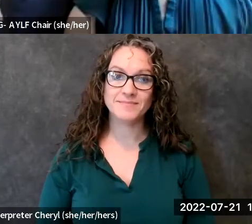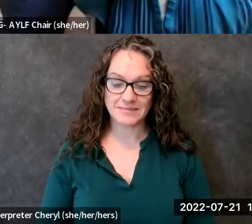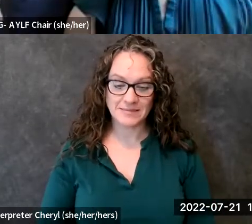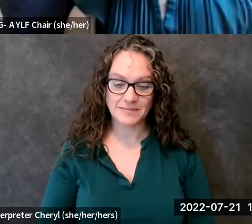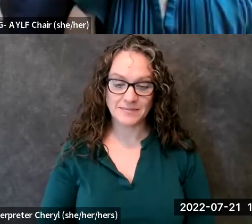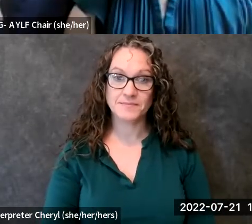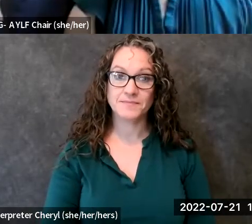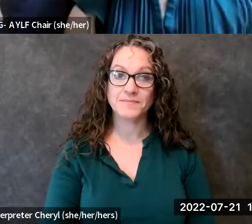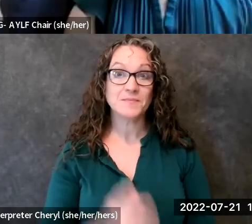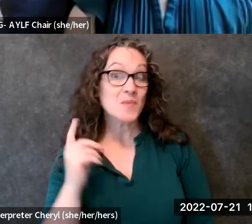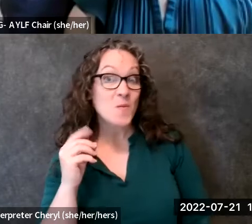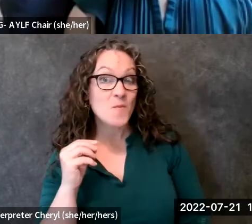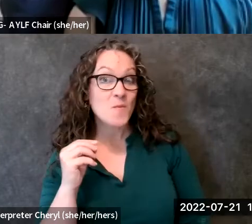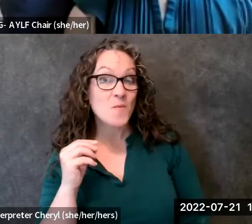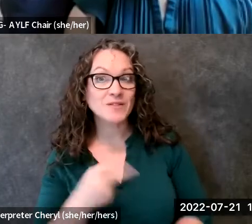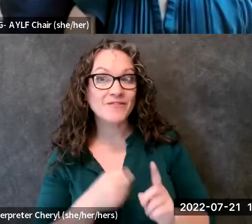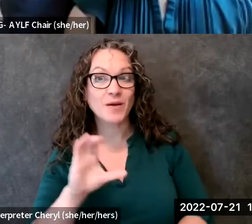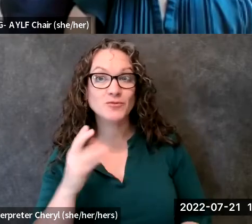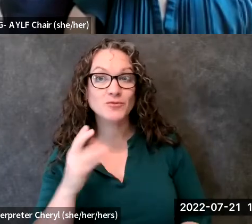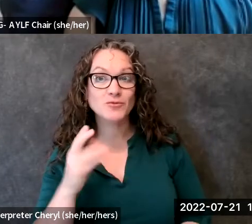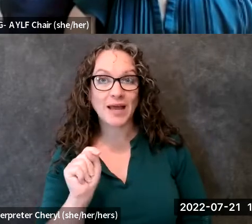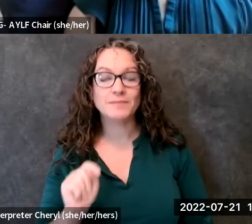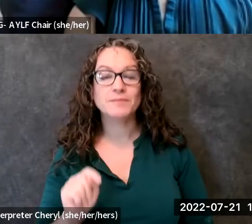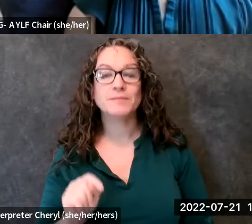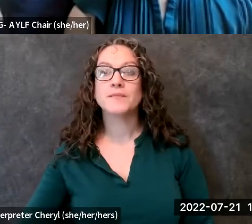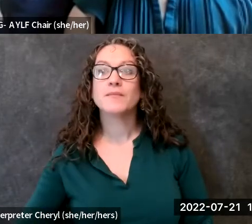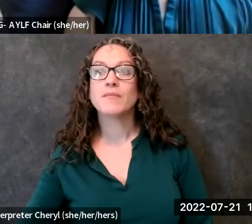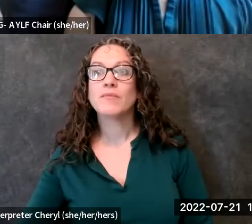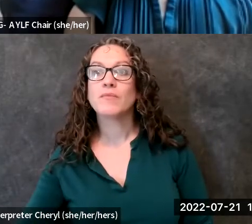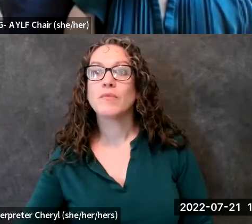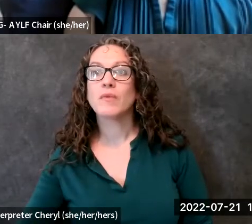we have another question in the chat what led you to telling your story and making it into a book